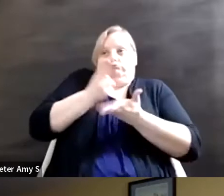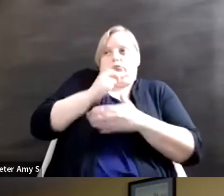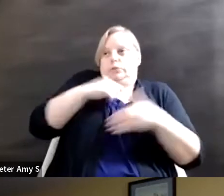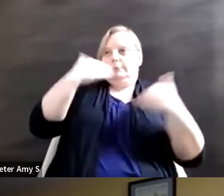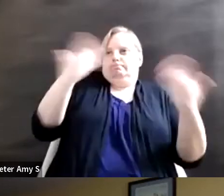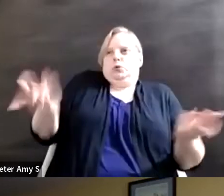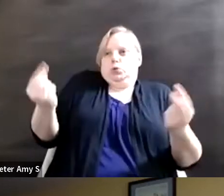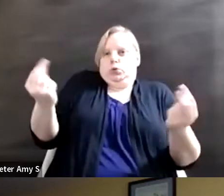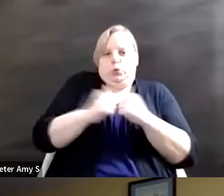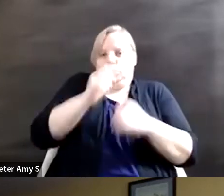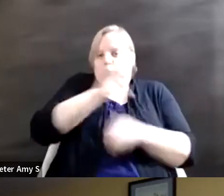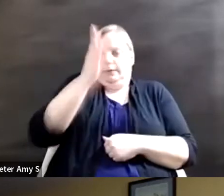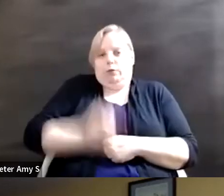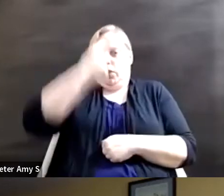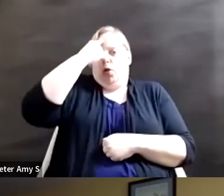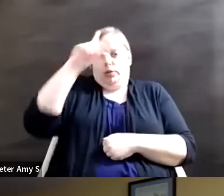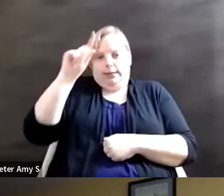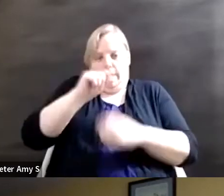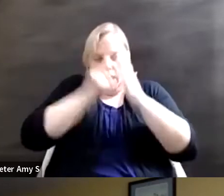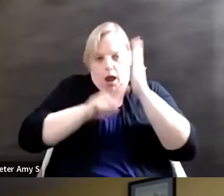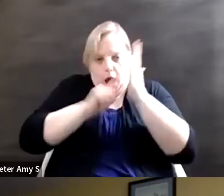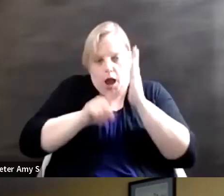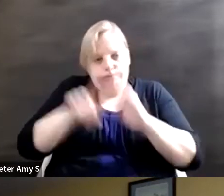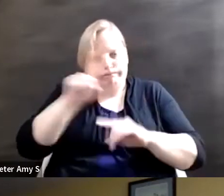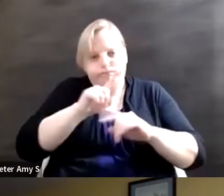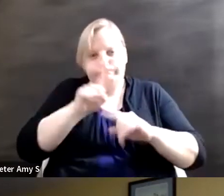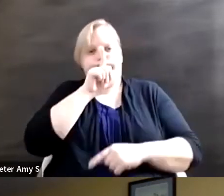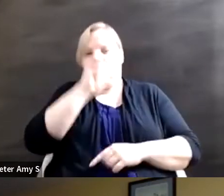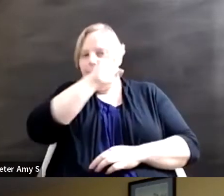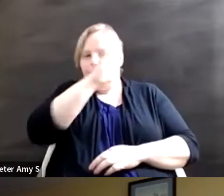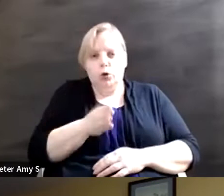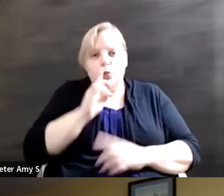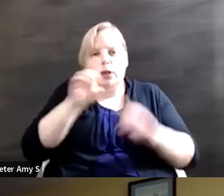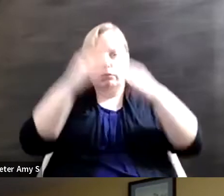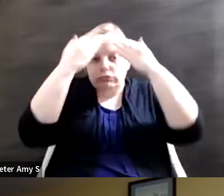we've never considered it and they're open to it. And then there are other countries who say